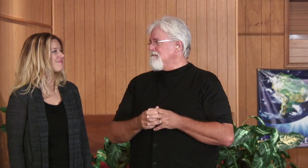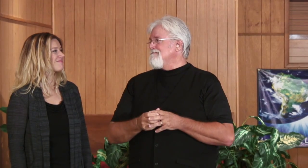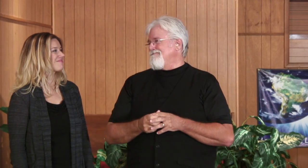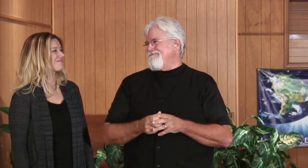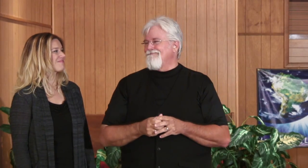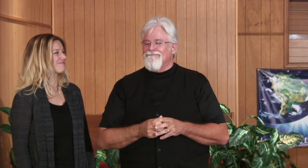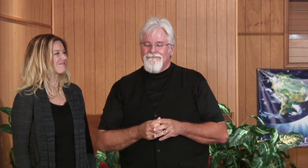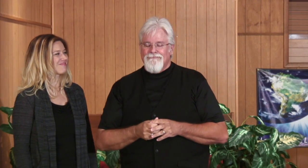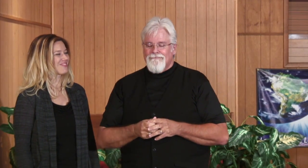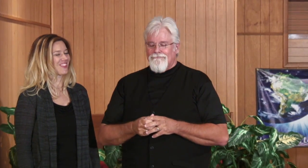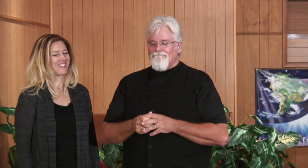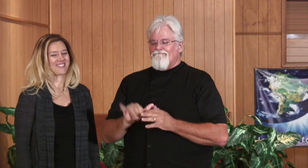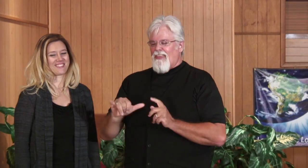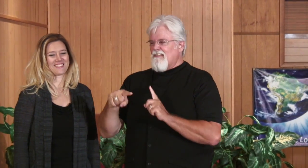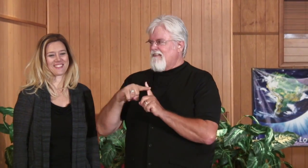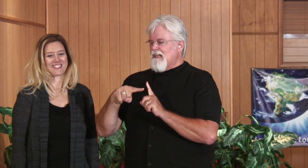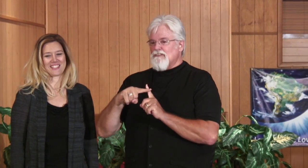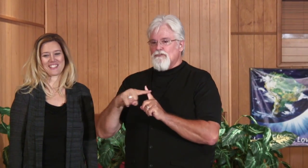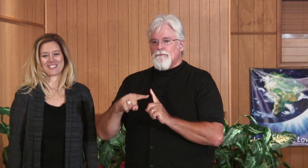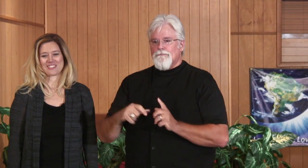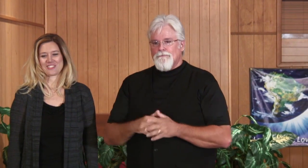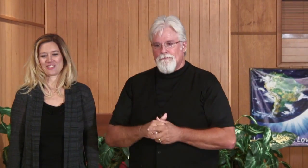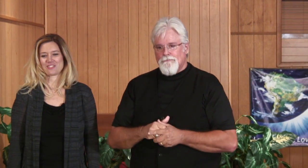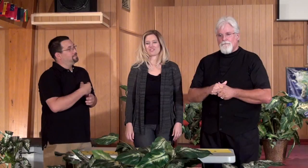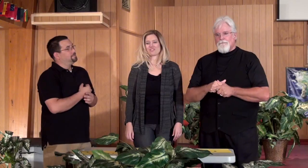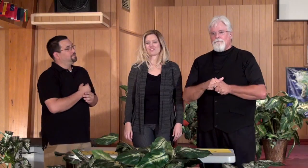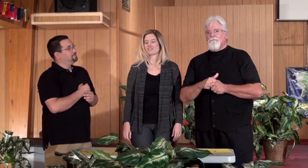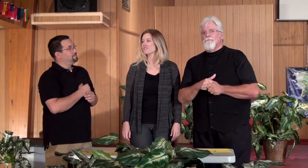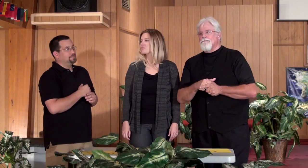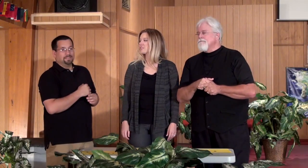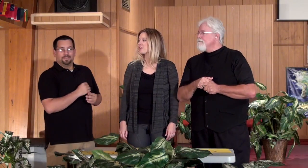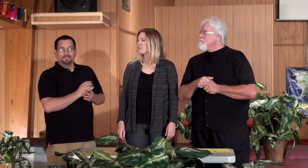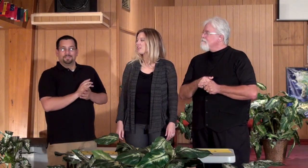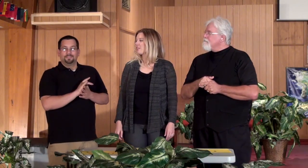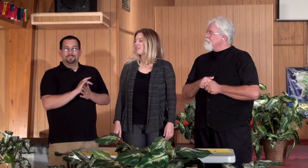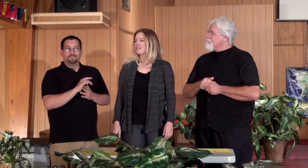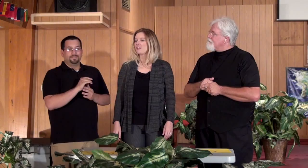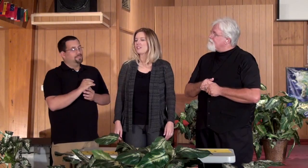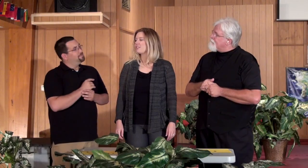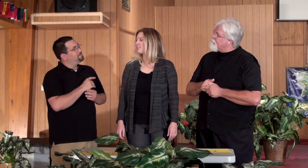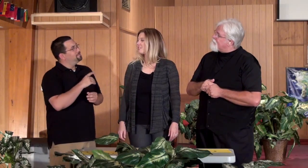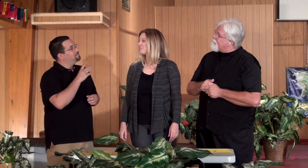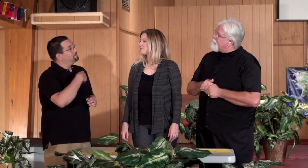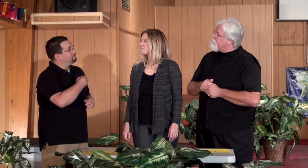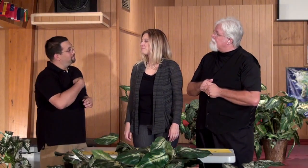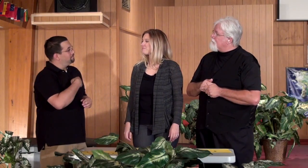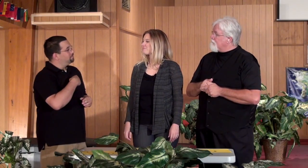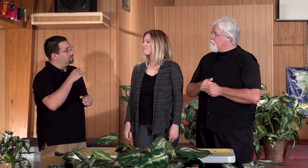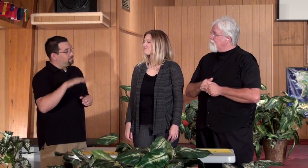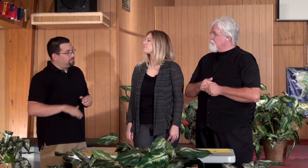hear you? That's the advantage. Ryan: Ok well let me ask you... When I was